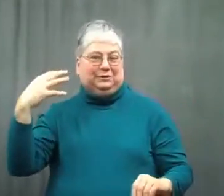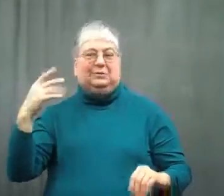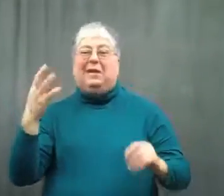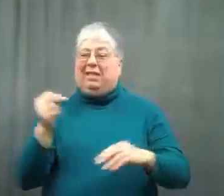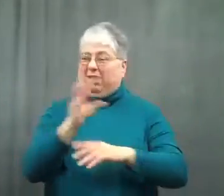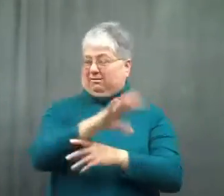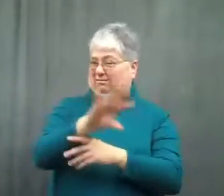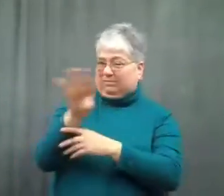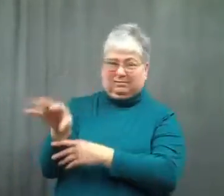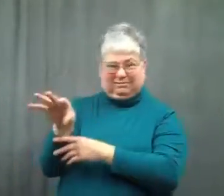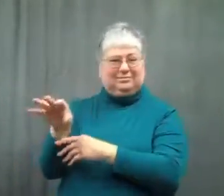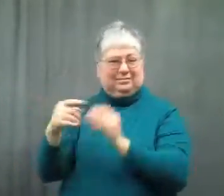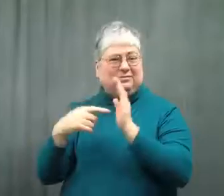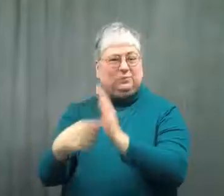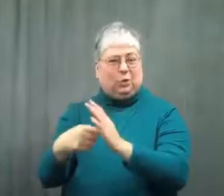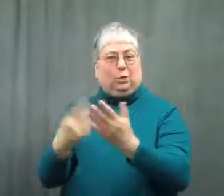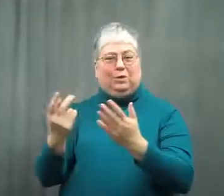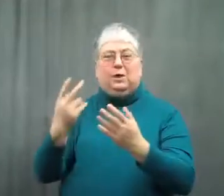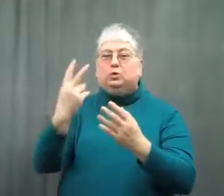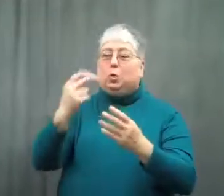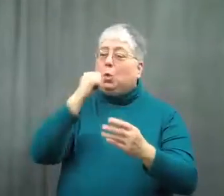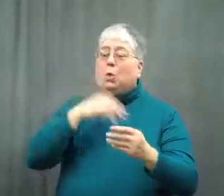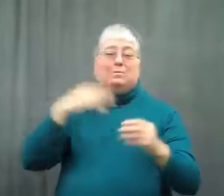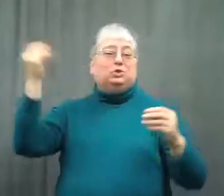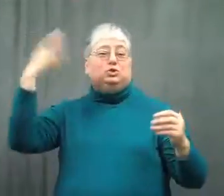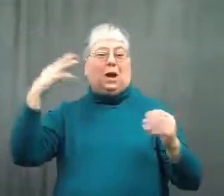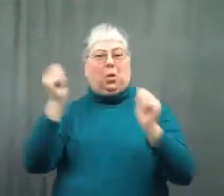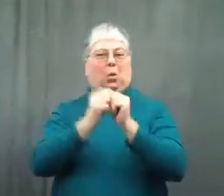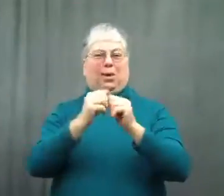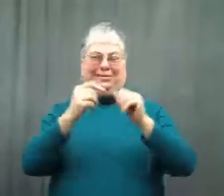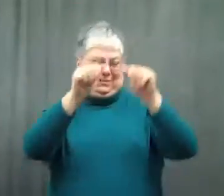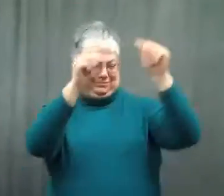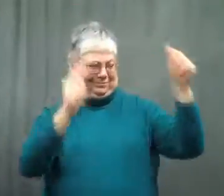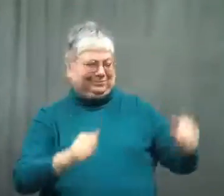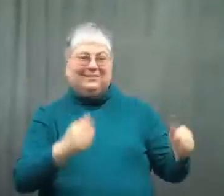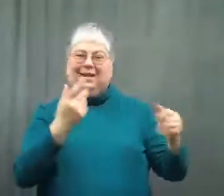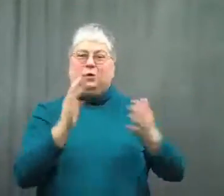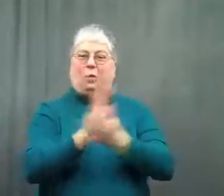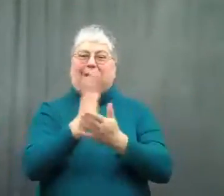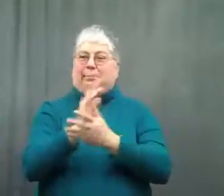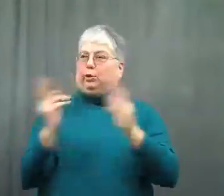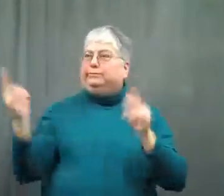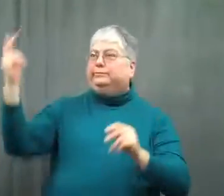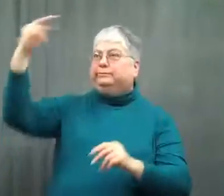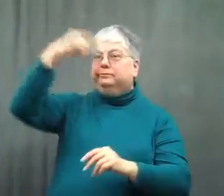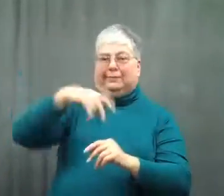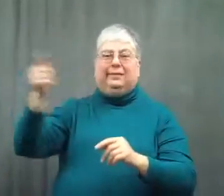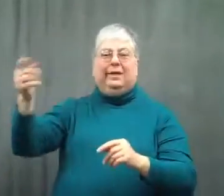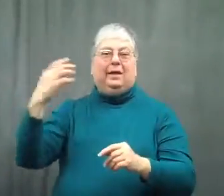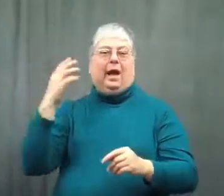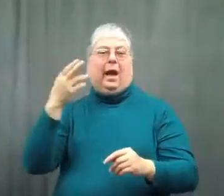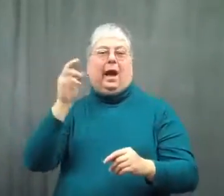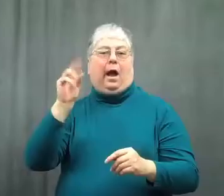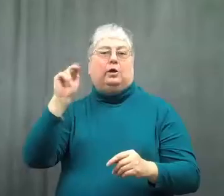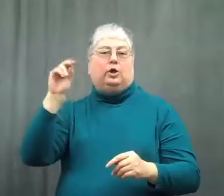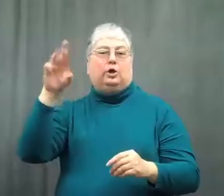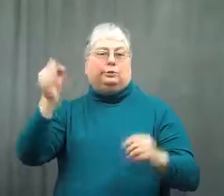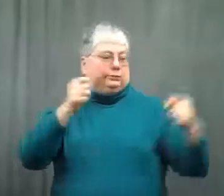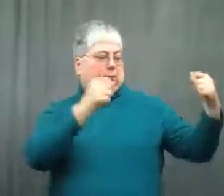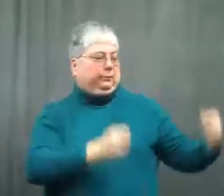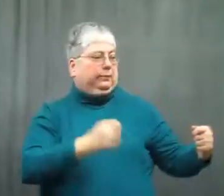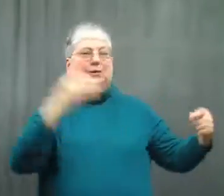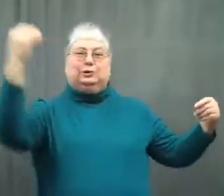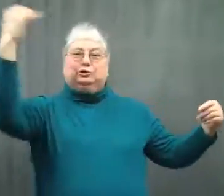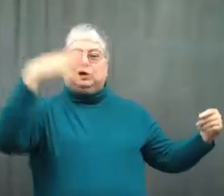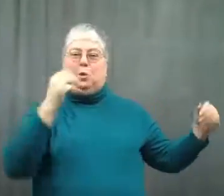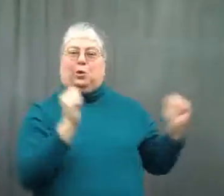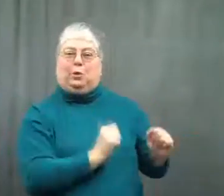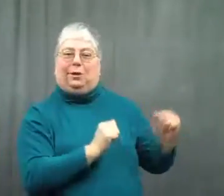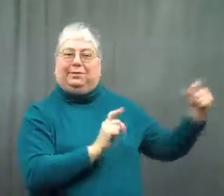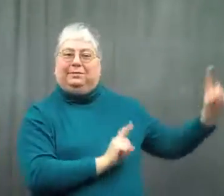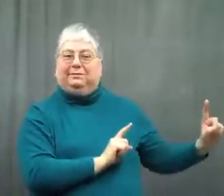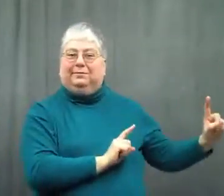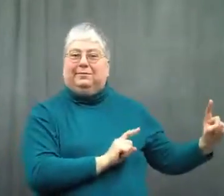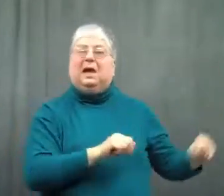The video then showed two women showering with a cardboard cutout of Honors.